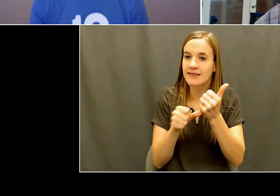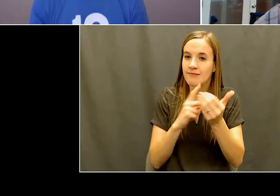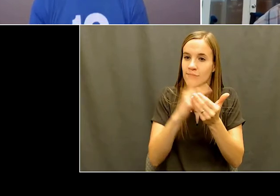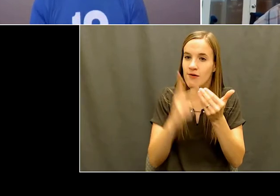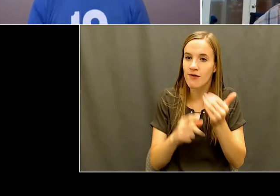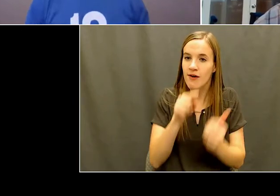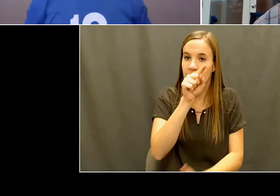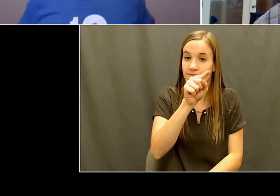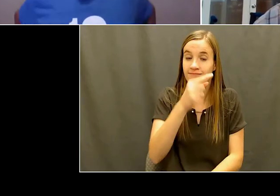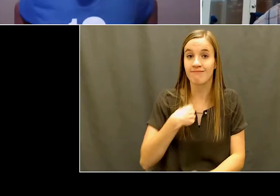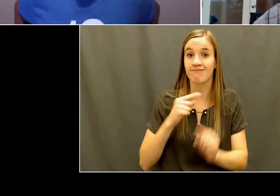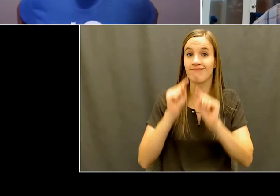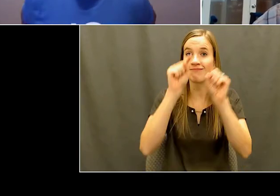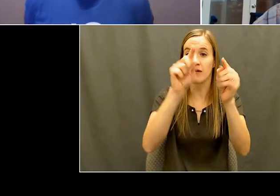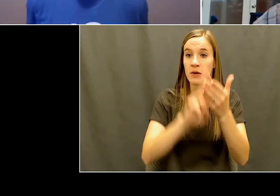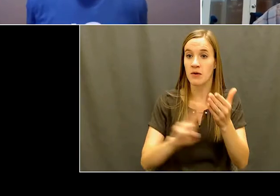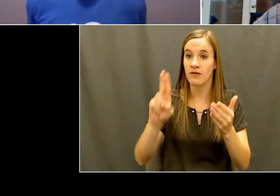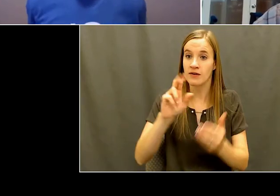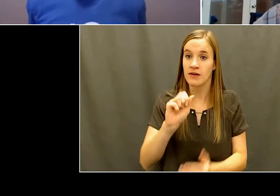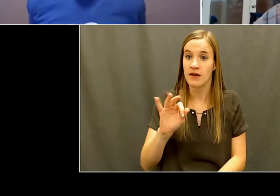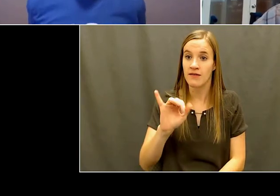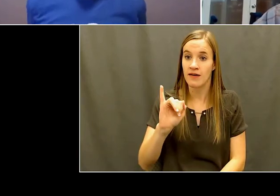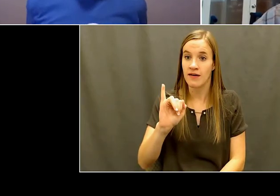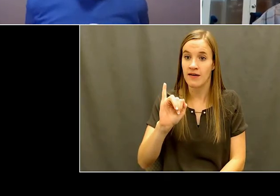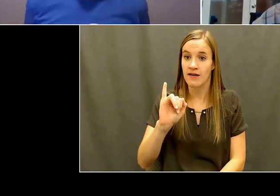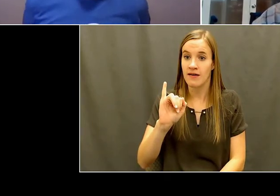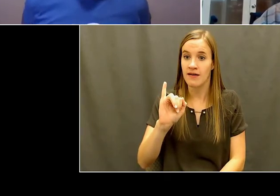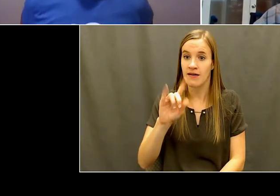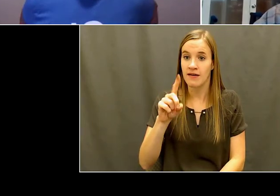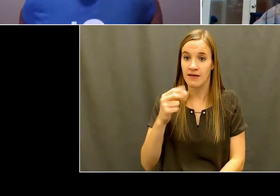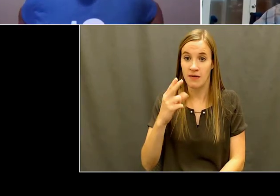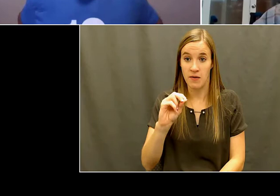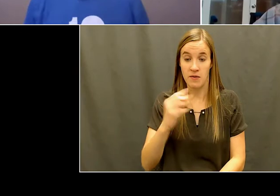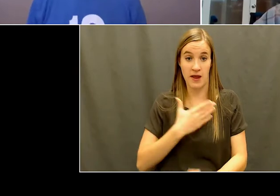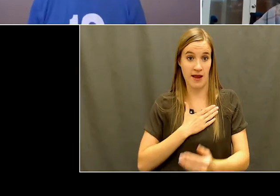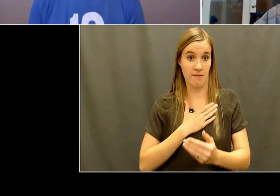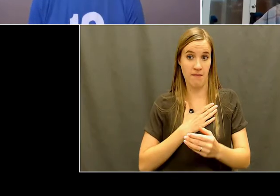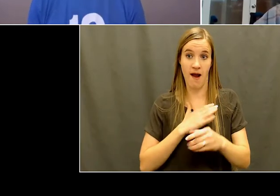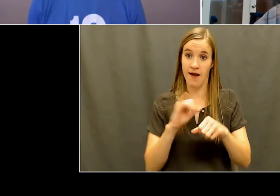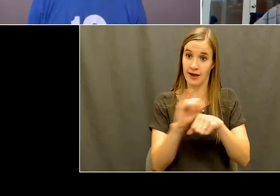intermurals and adapted recreation. So and it was